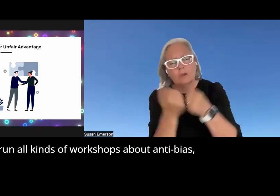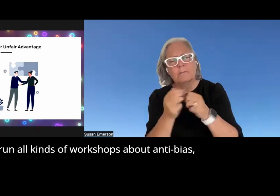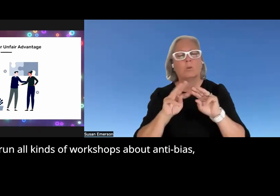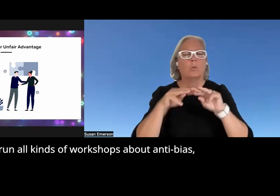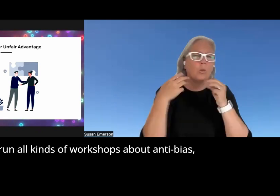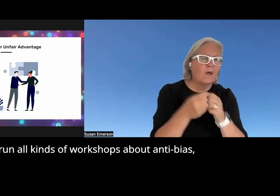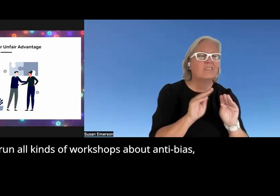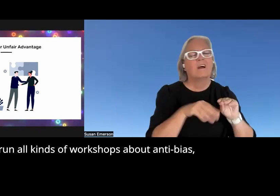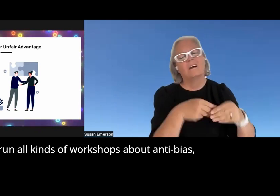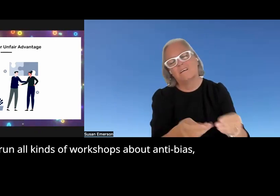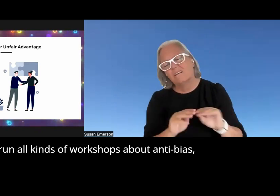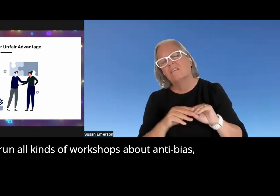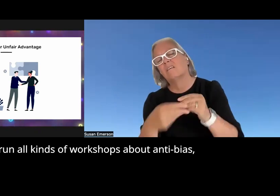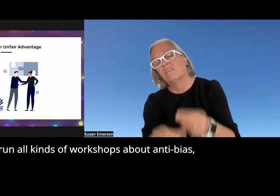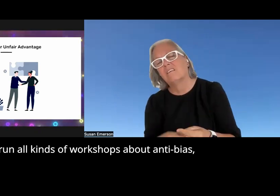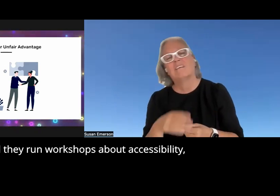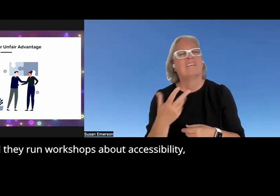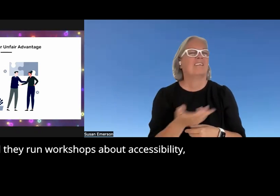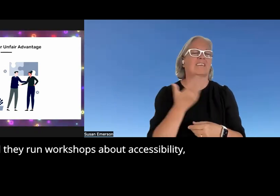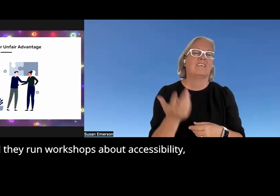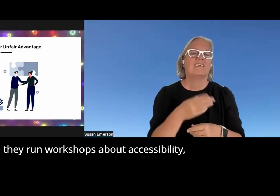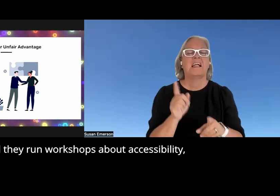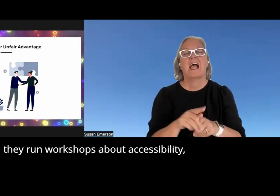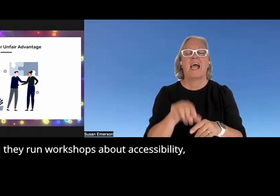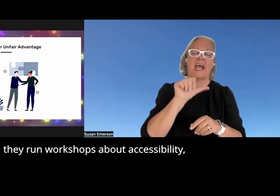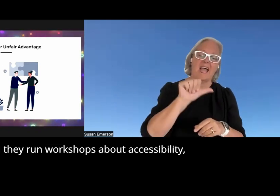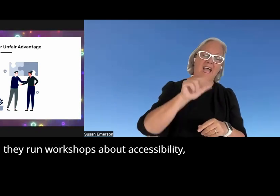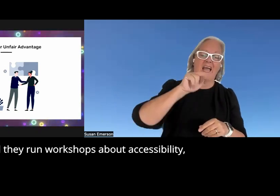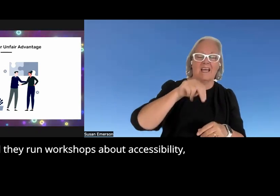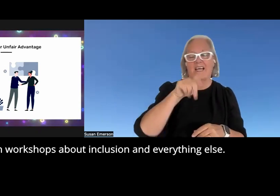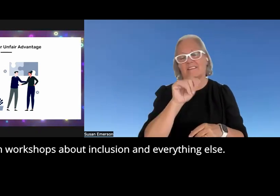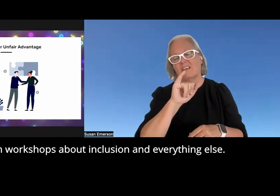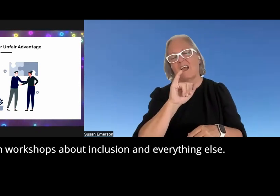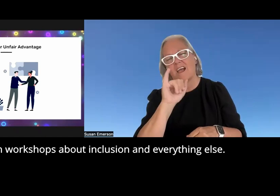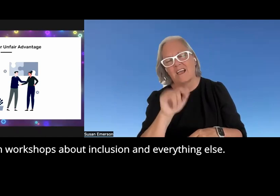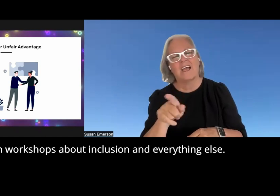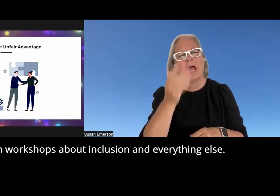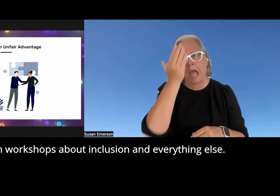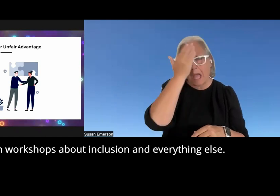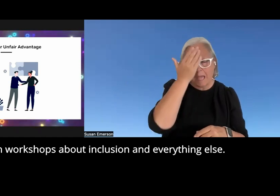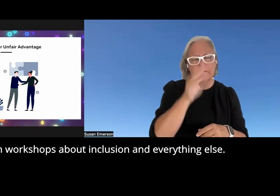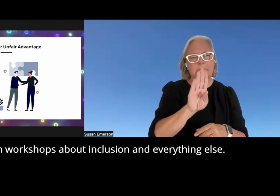workshops about anti-bias and they run workshops about accessibility and they work run workshops